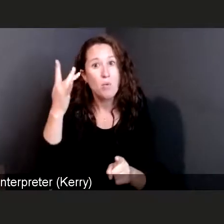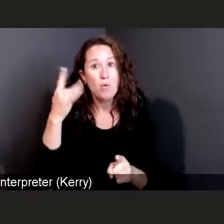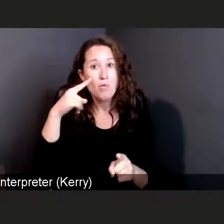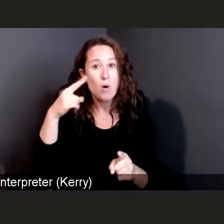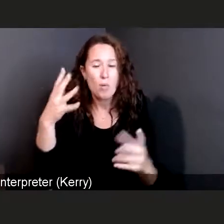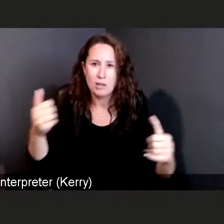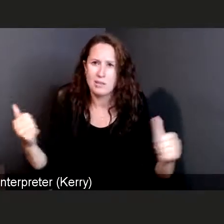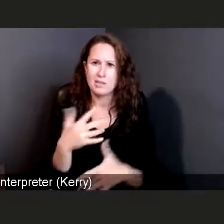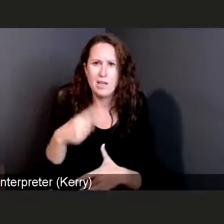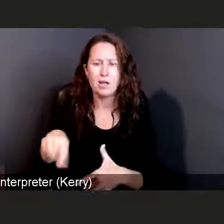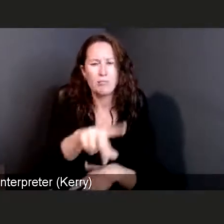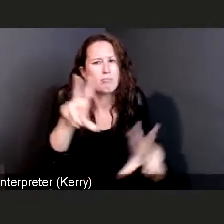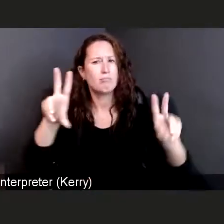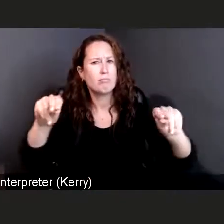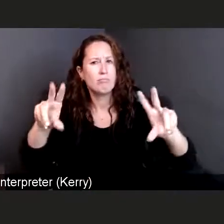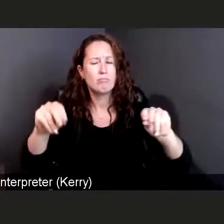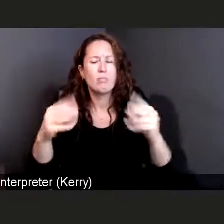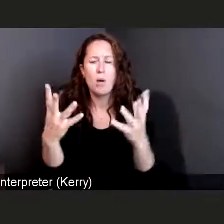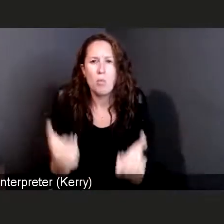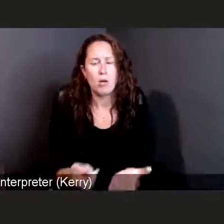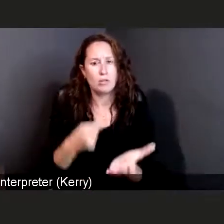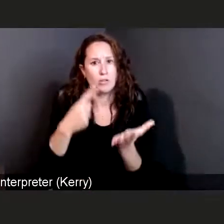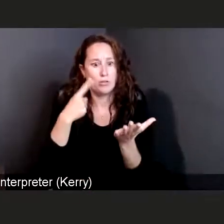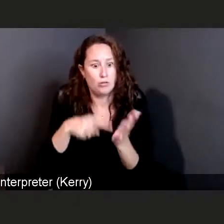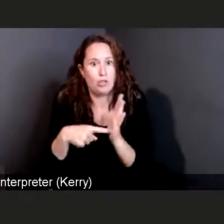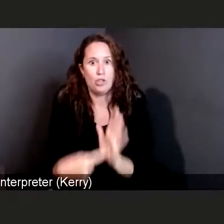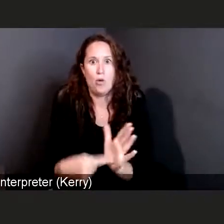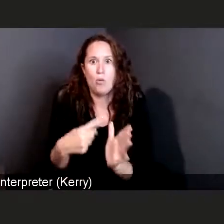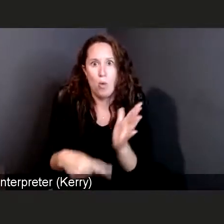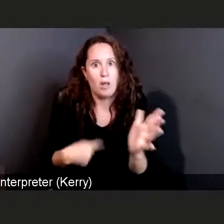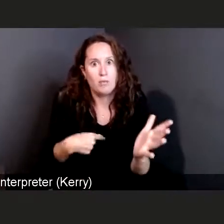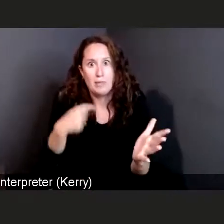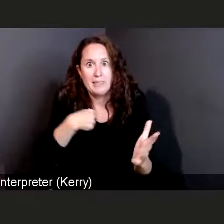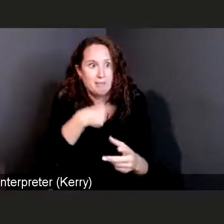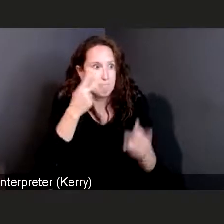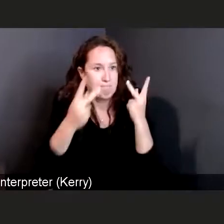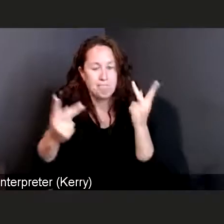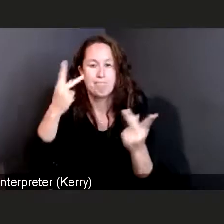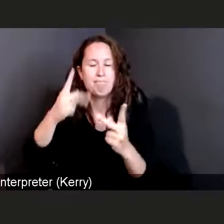and I think it's important for all of you to know that. The last topic I wanna touch on,